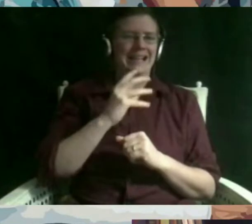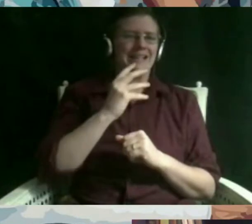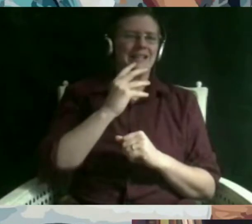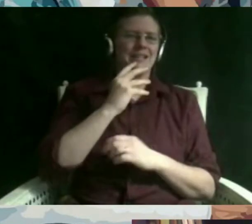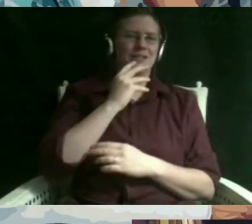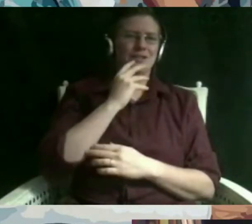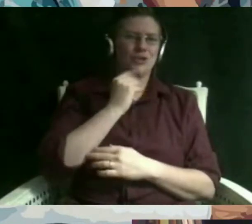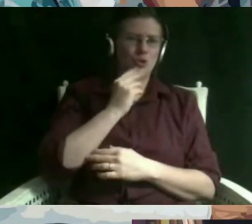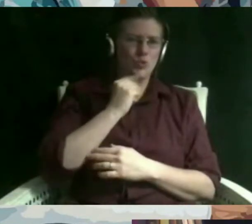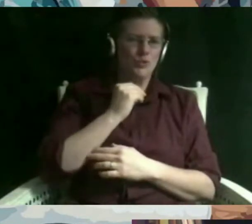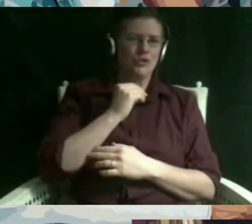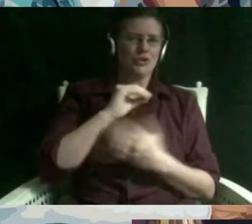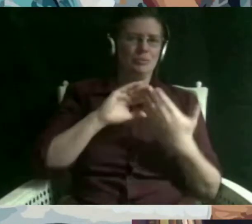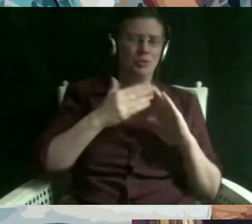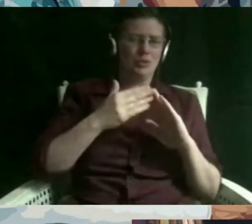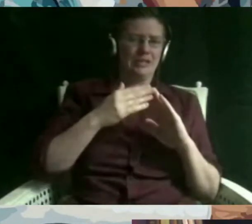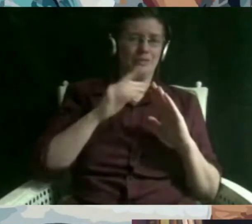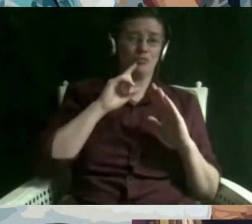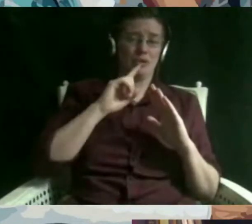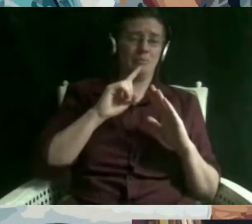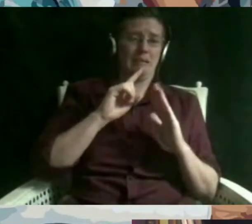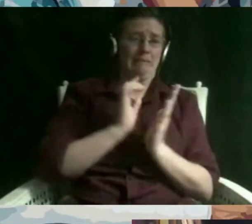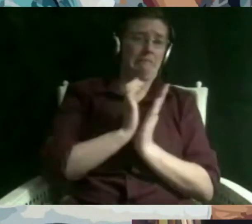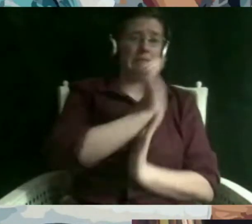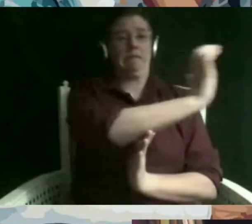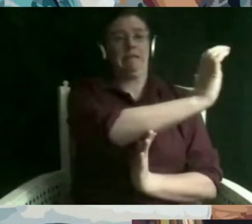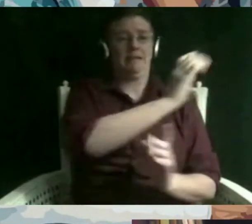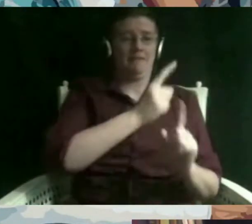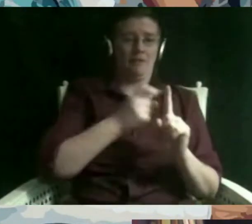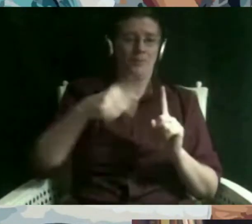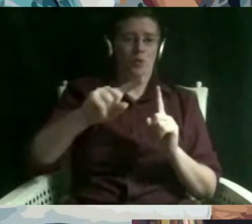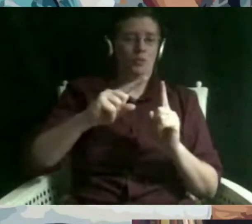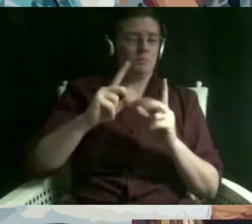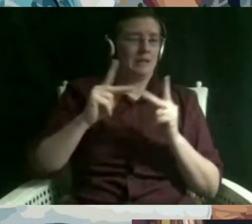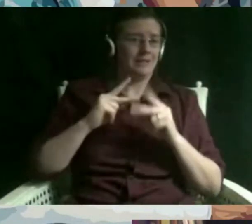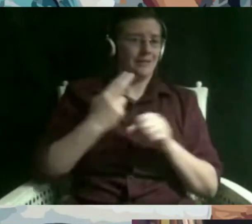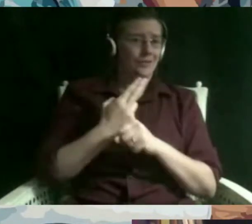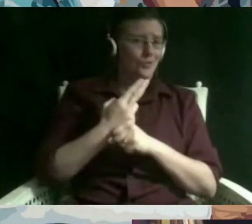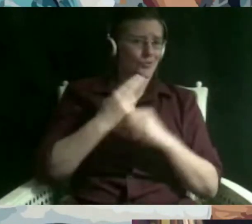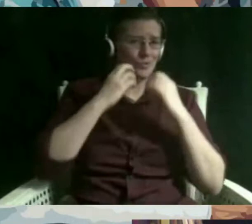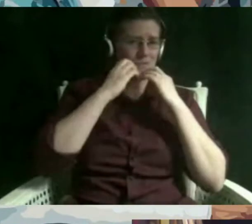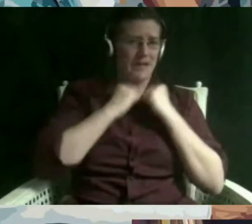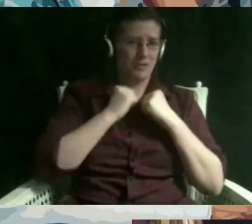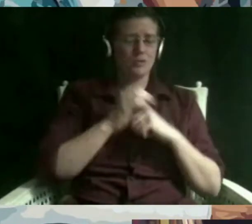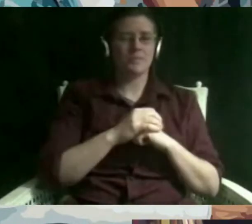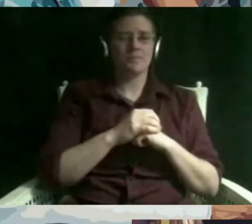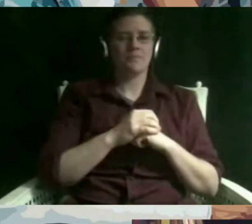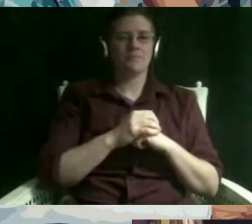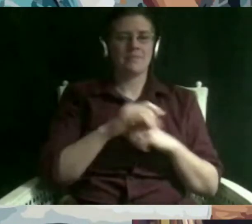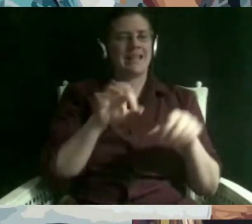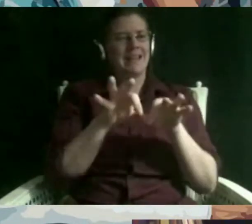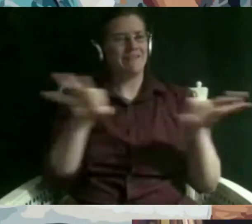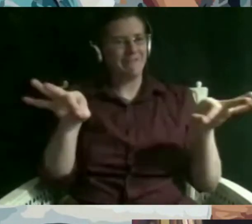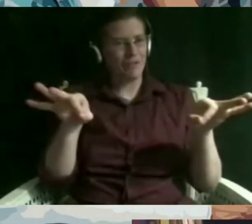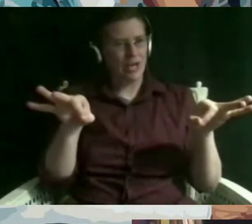places that claim these values and even to add to that the phrase itself is often explicitly used to